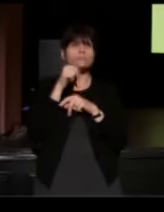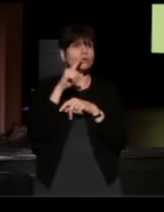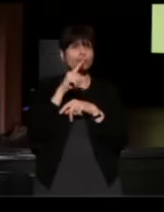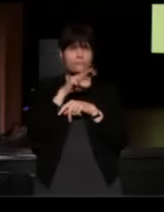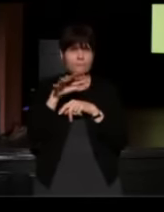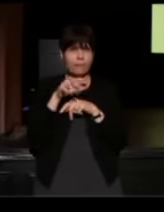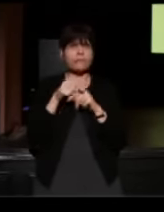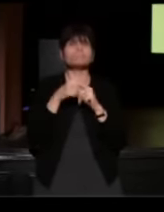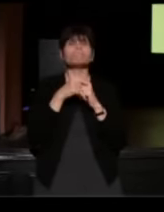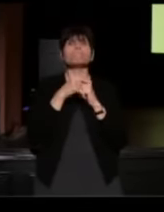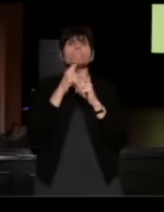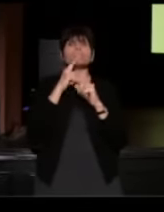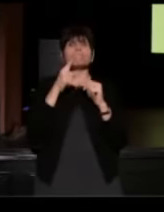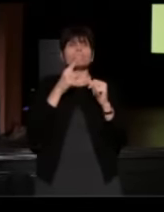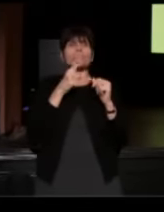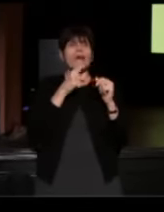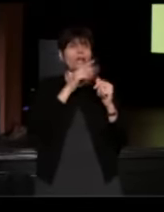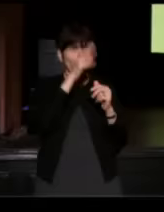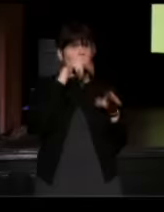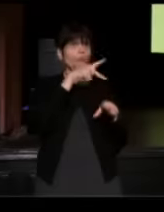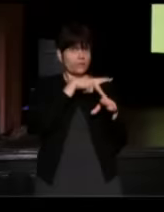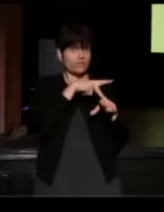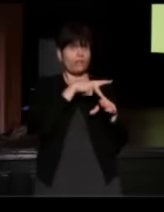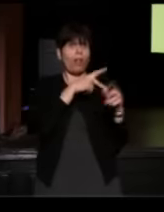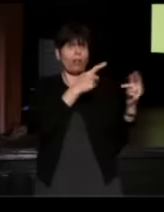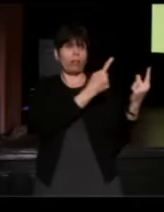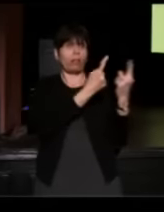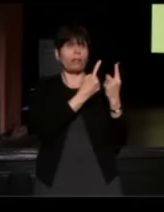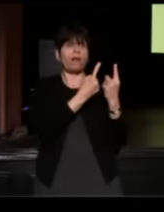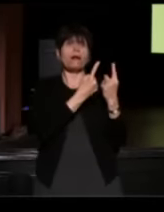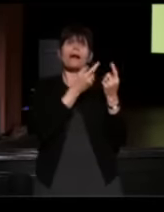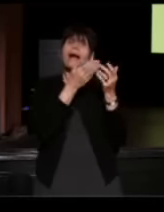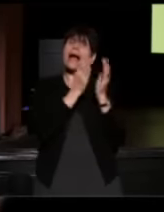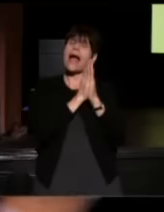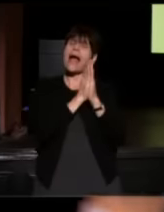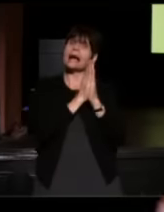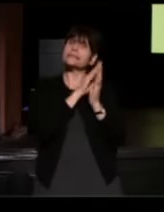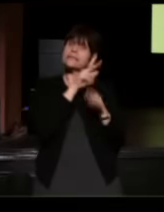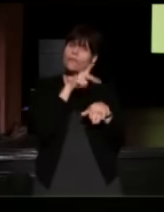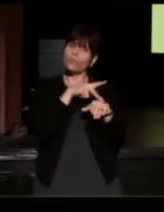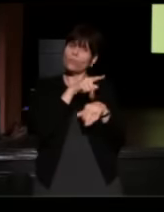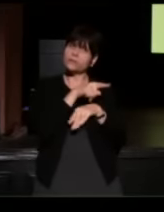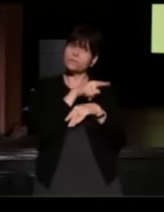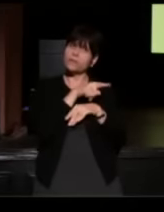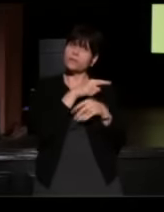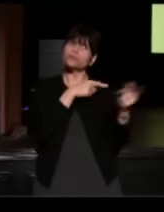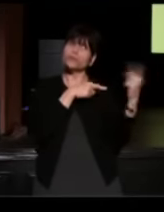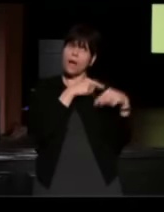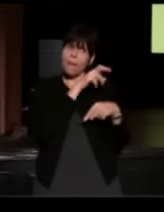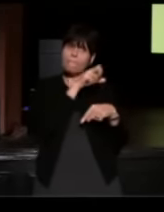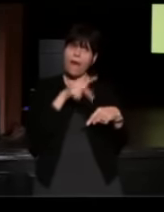who's Mussarut Jabeen. And then we also asked her principal to come back in and talk about--